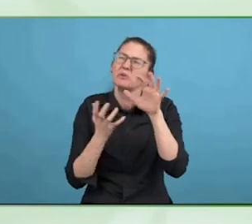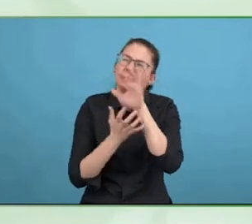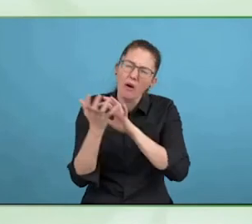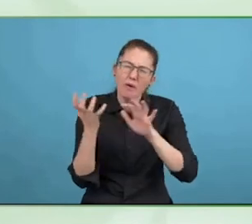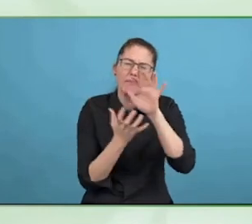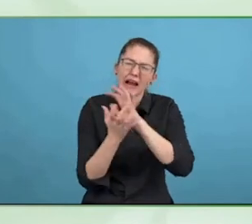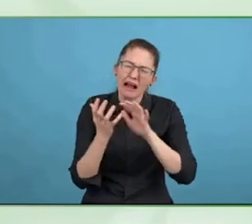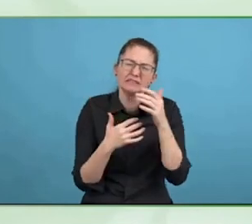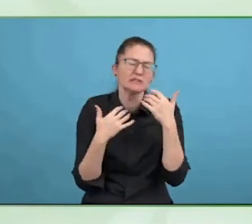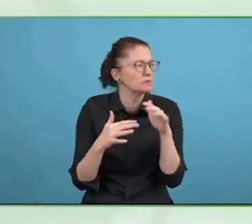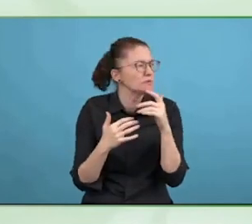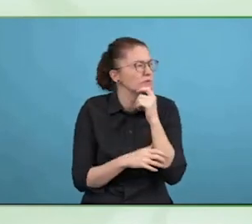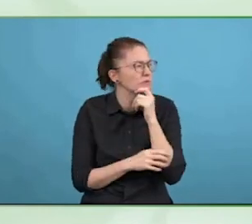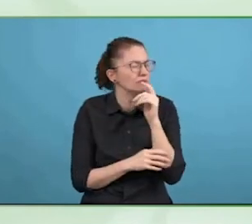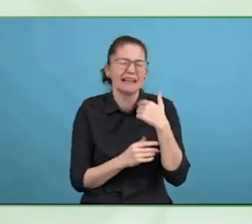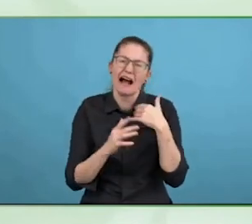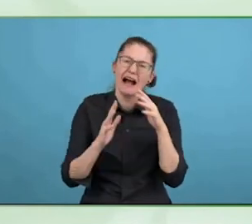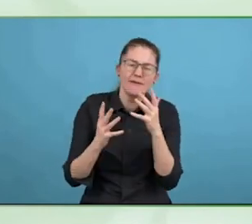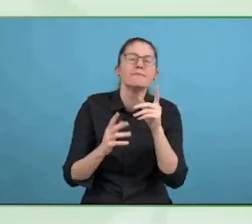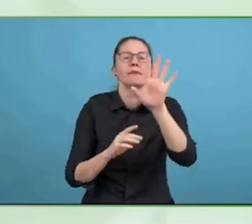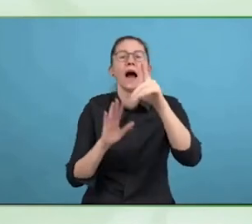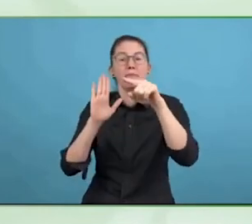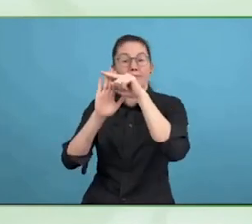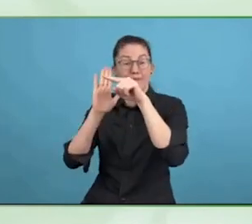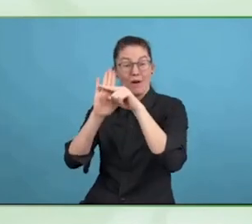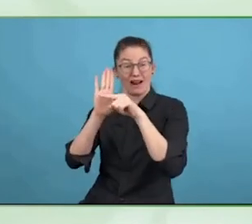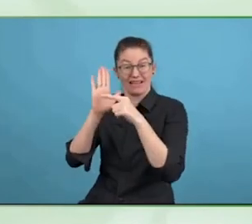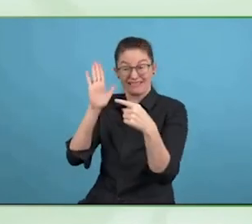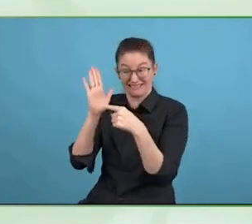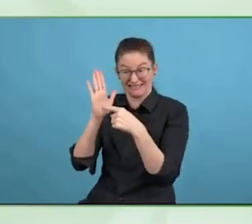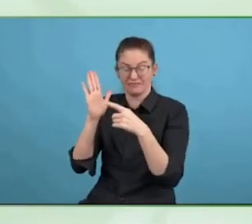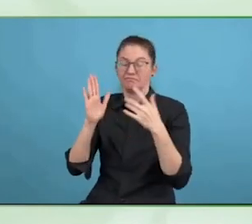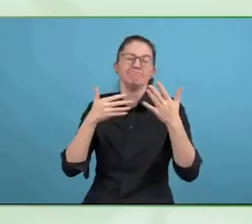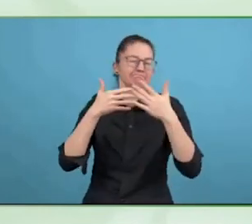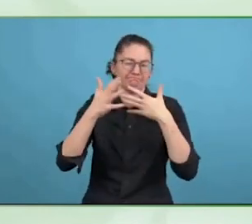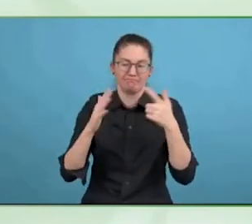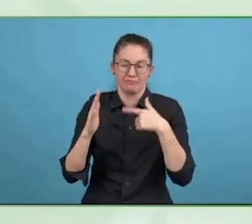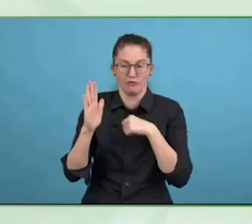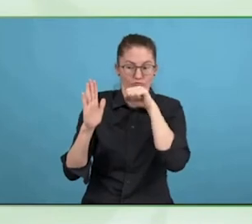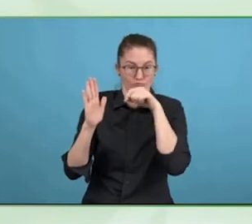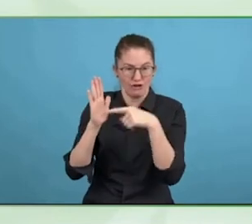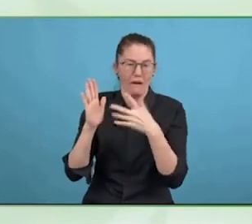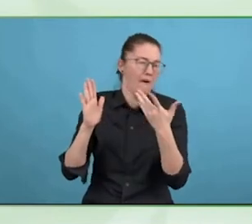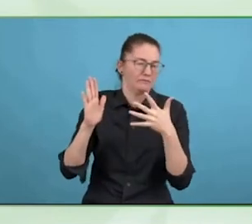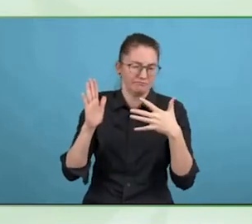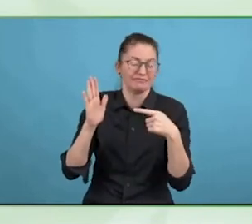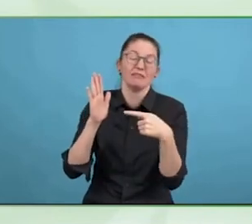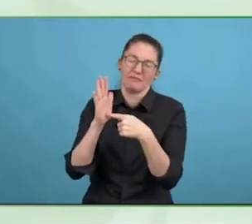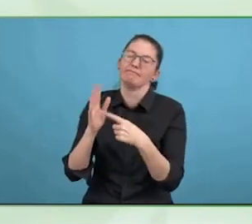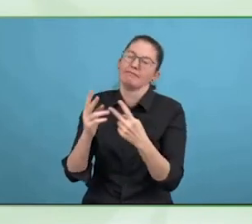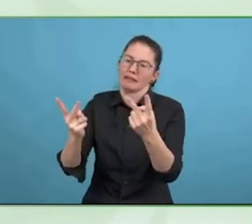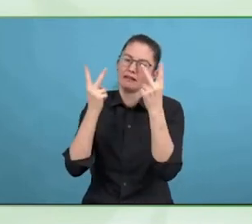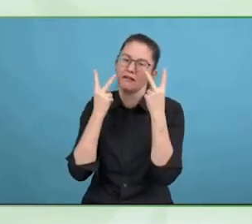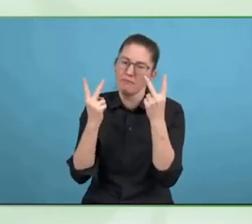the changes and to… Force organisations to implement certain